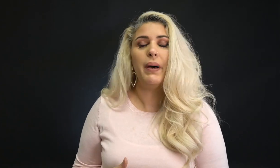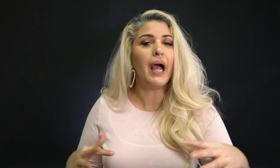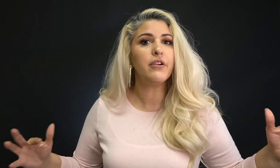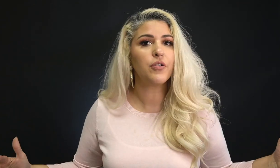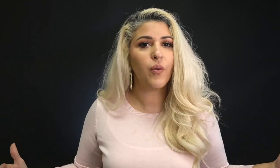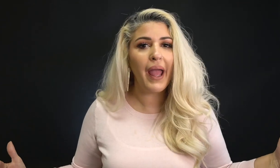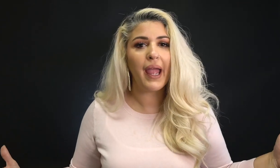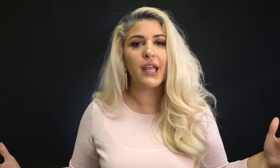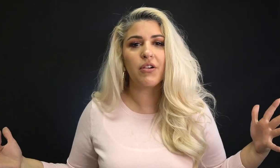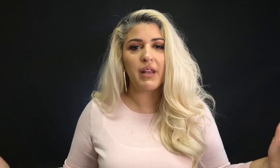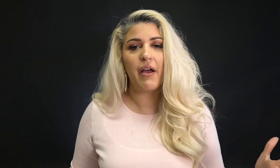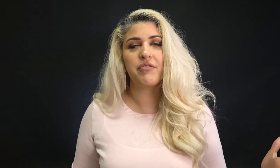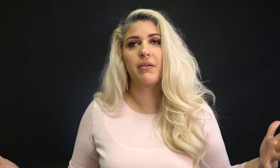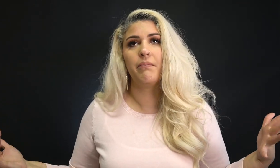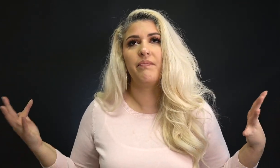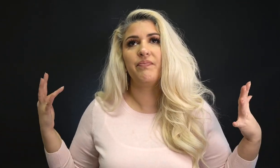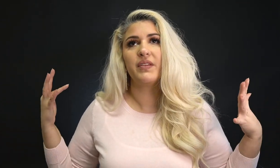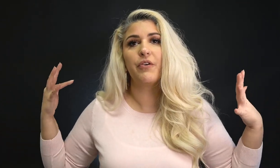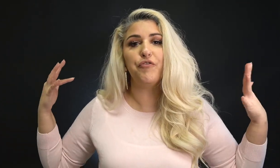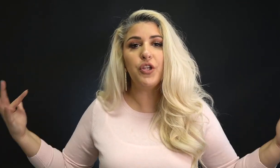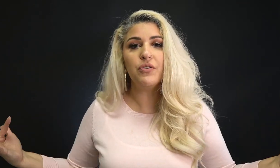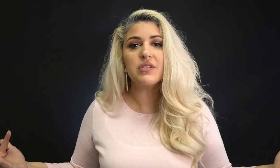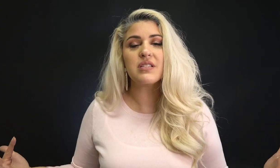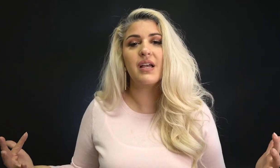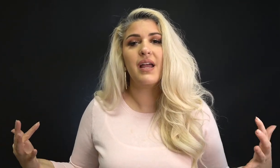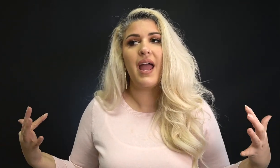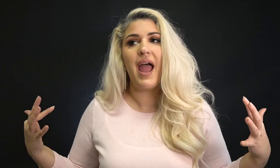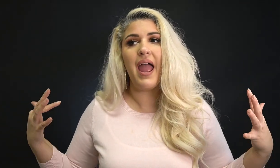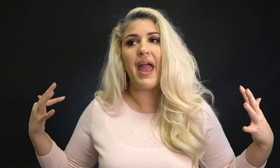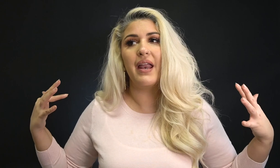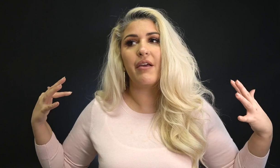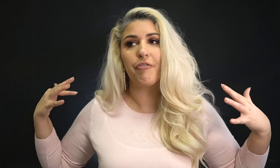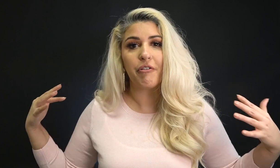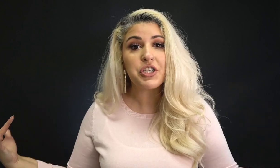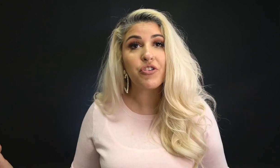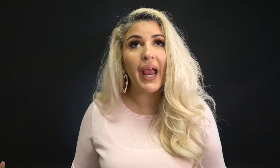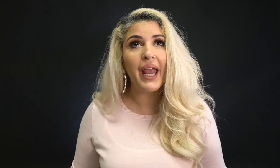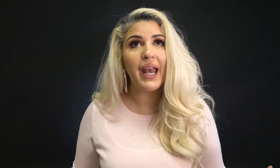But either way, you're left confused and frustrated